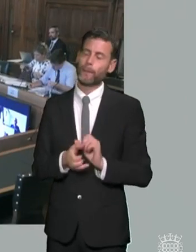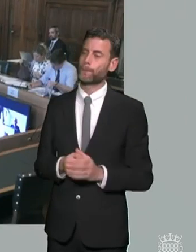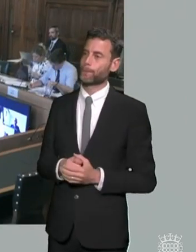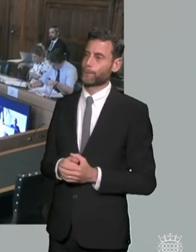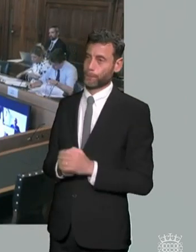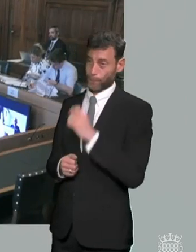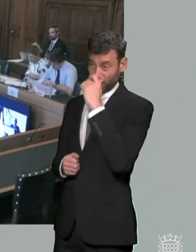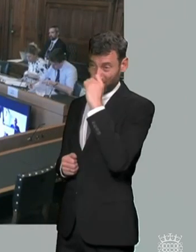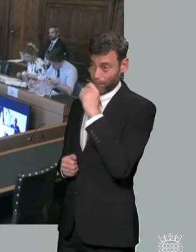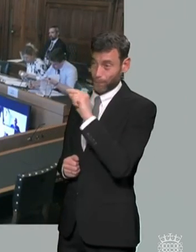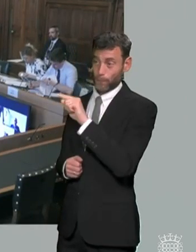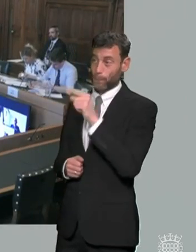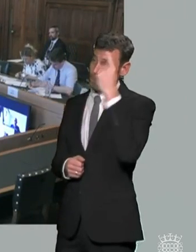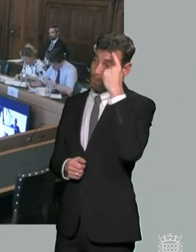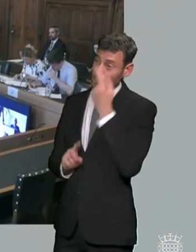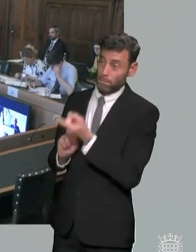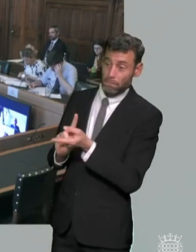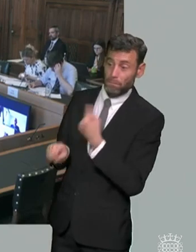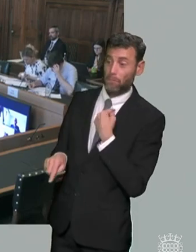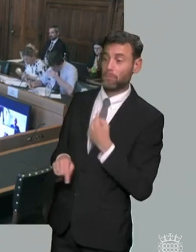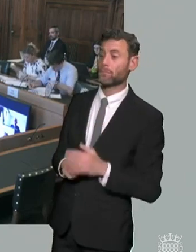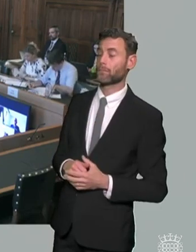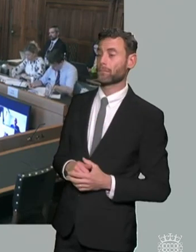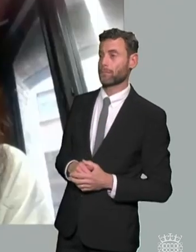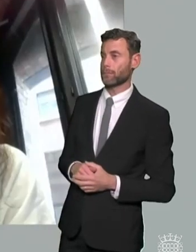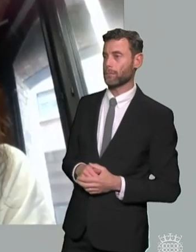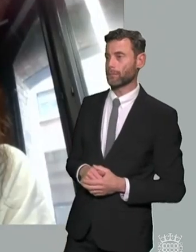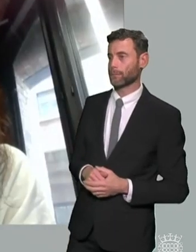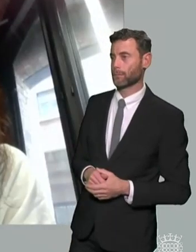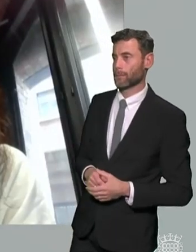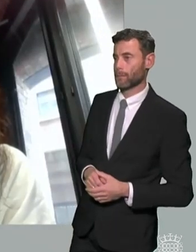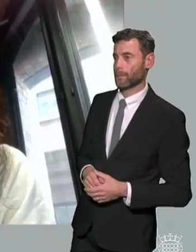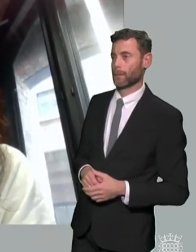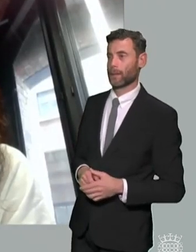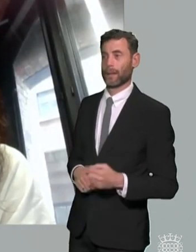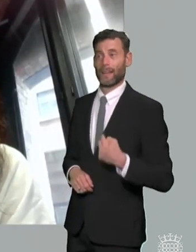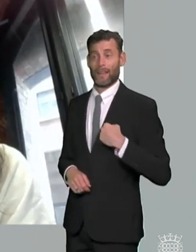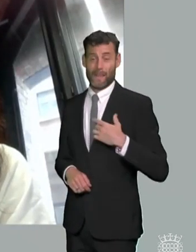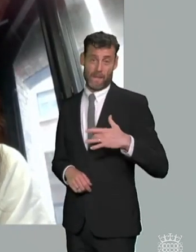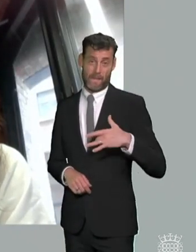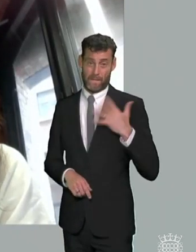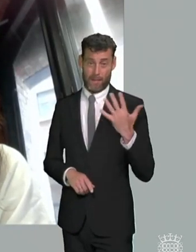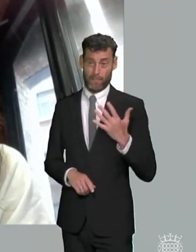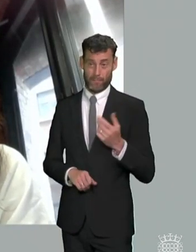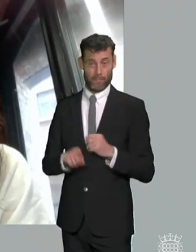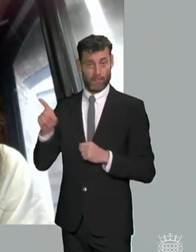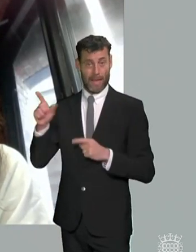who wants to think about that i'm imogen i mean i i i would go back to to ali's point around the